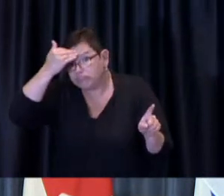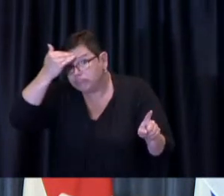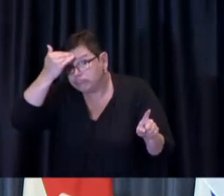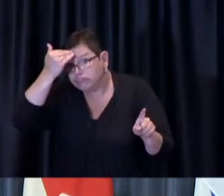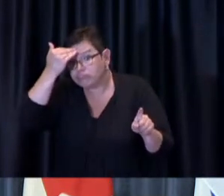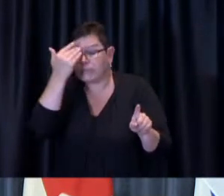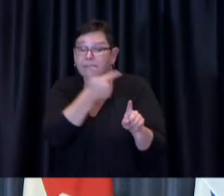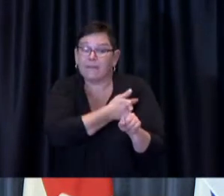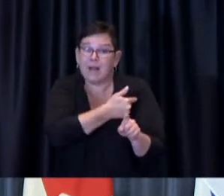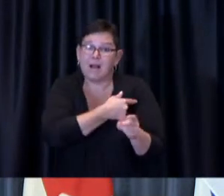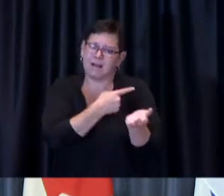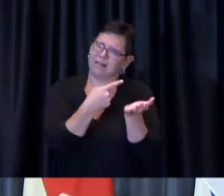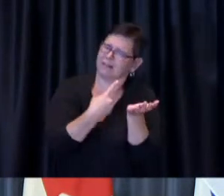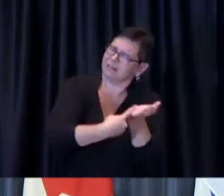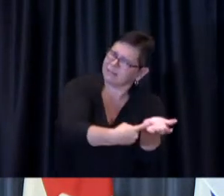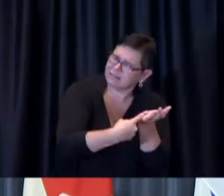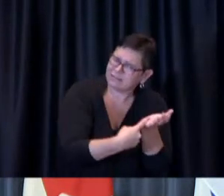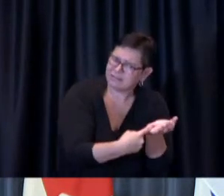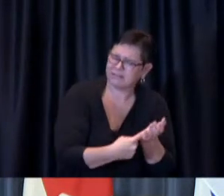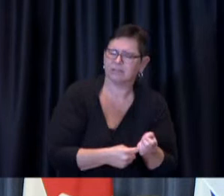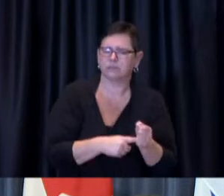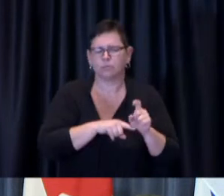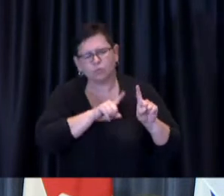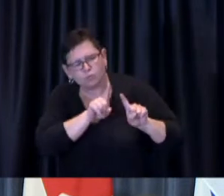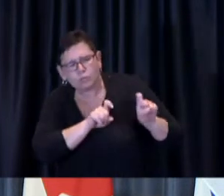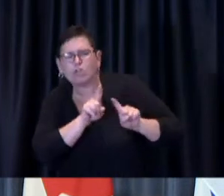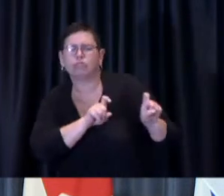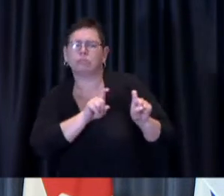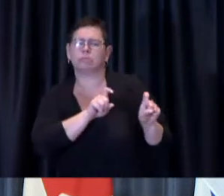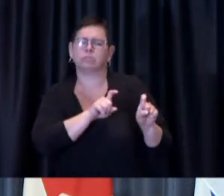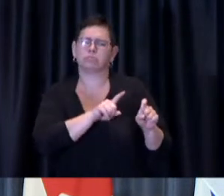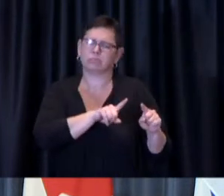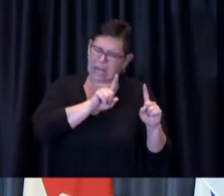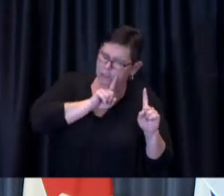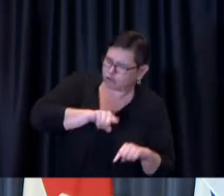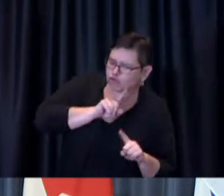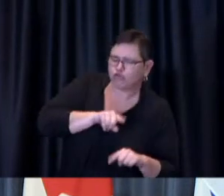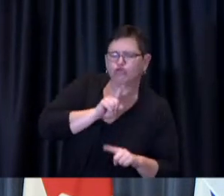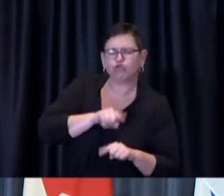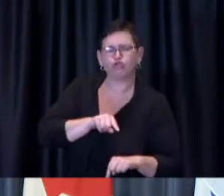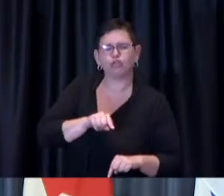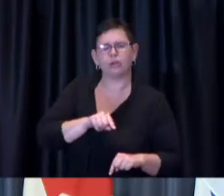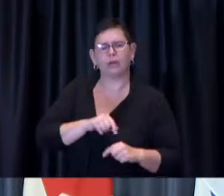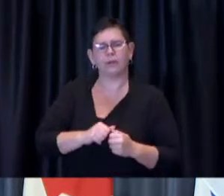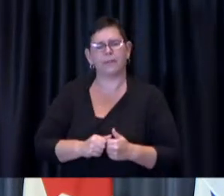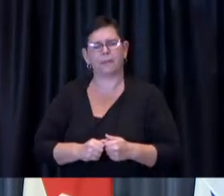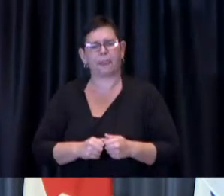Get your questions answered. You can call your doctor or a community health care clinic,